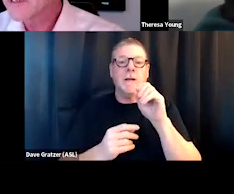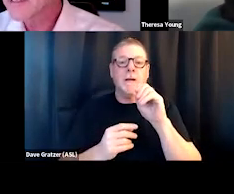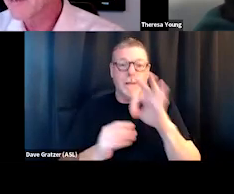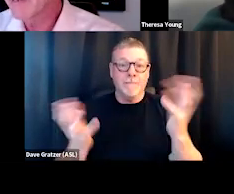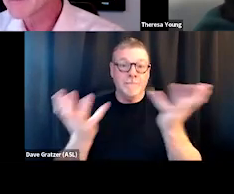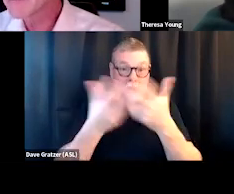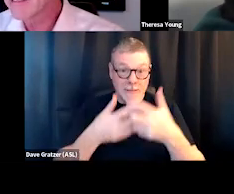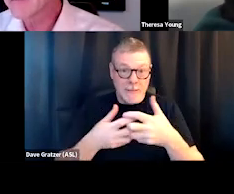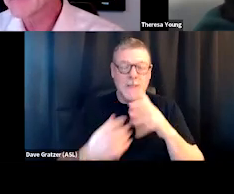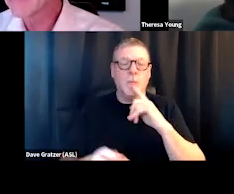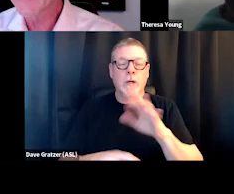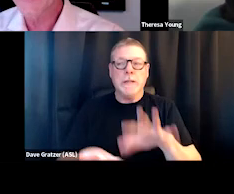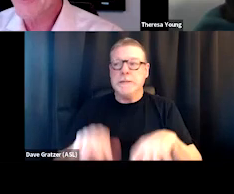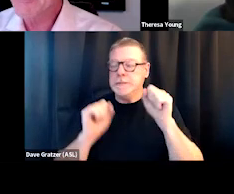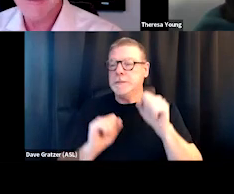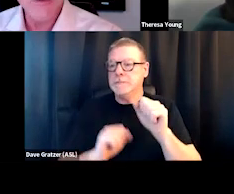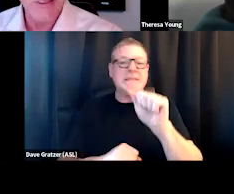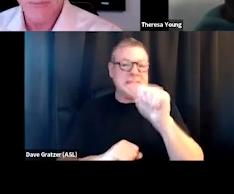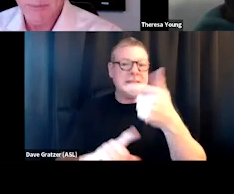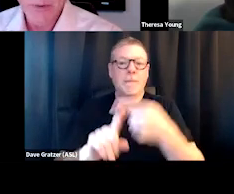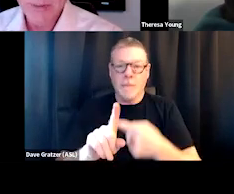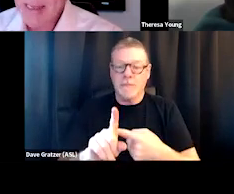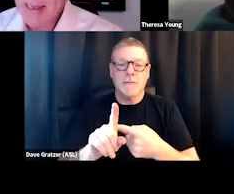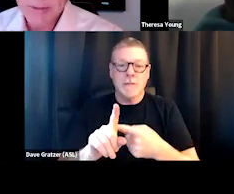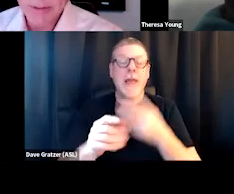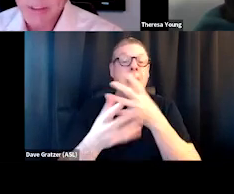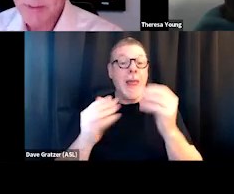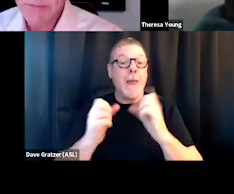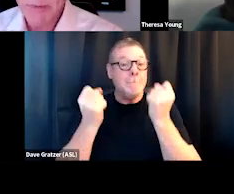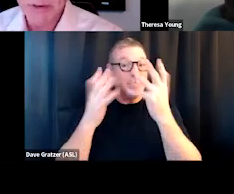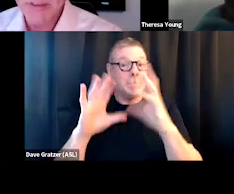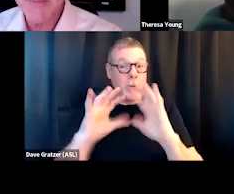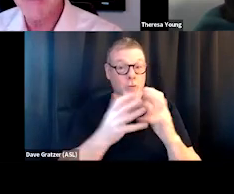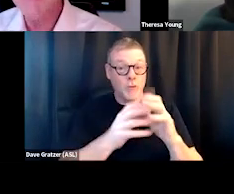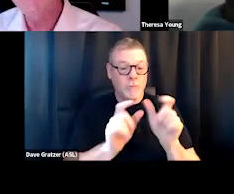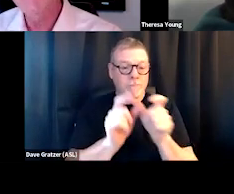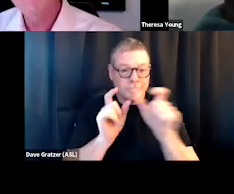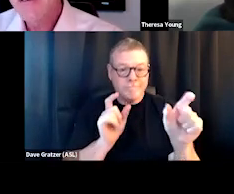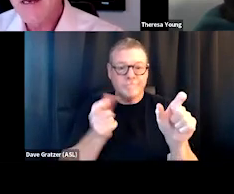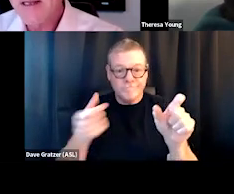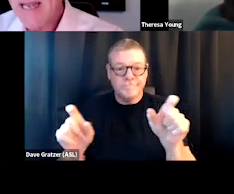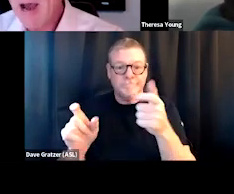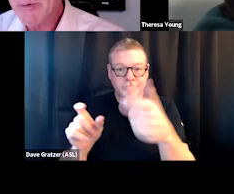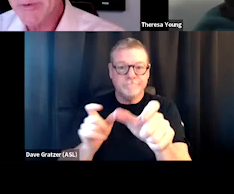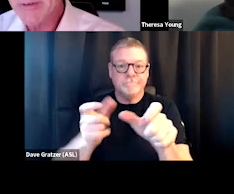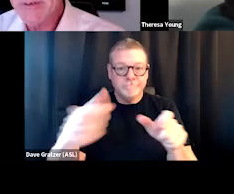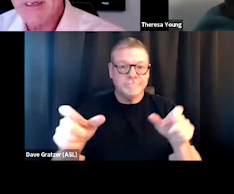was 10 months. And a lot of groups were broken down to look at specific parts of the business and how it would,